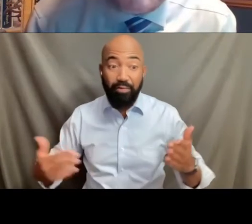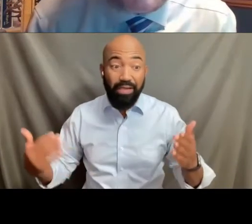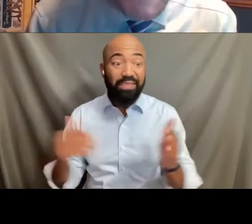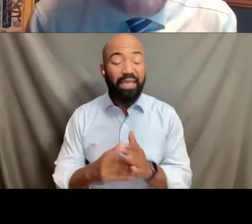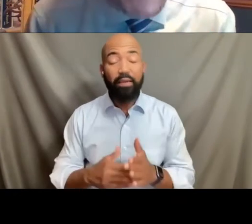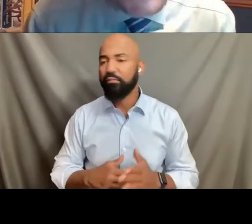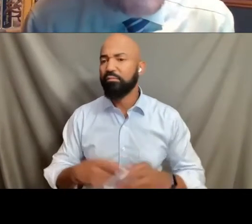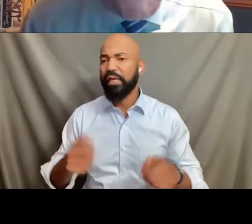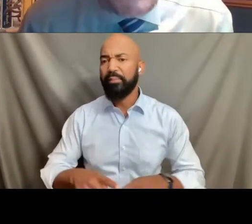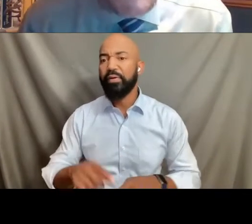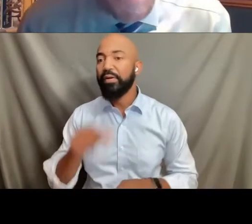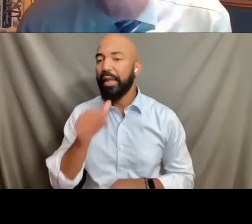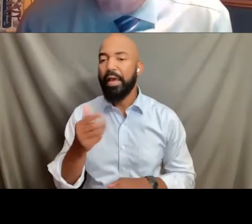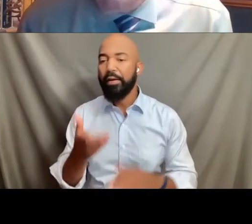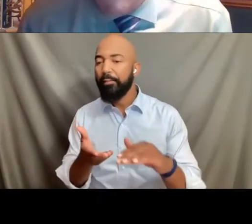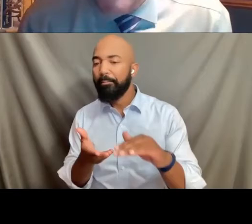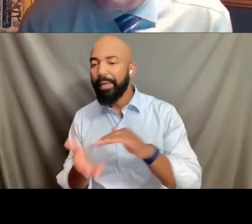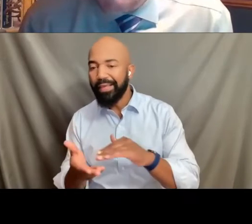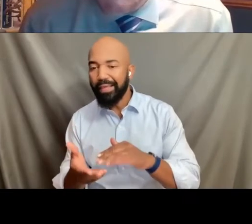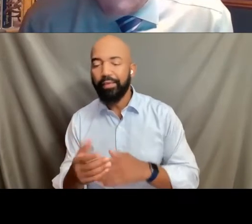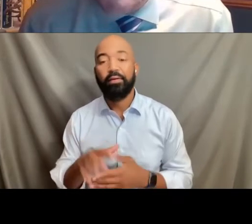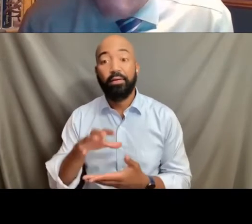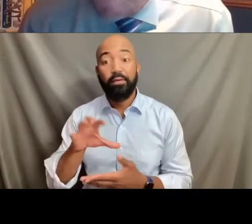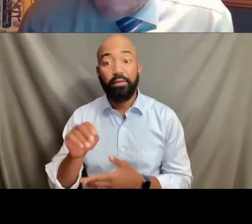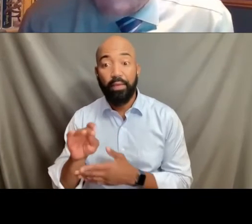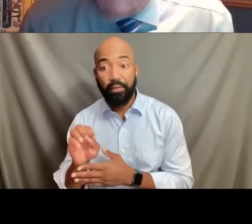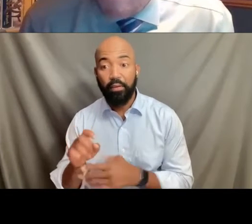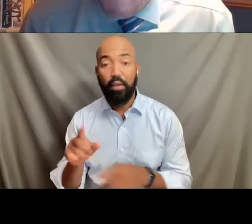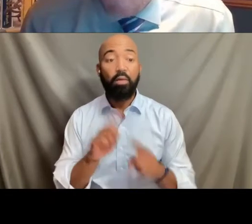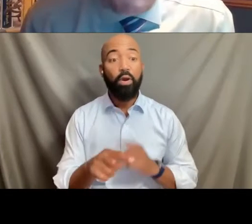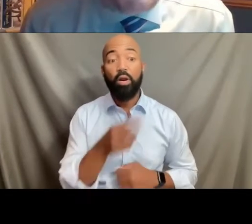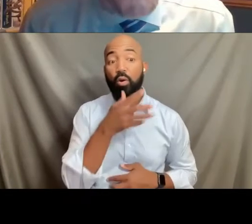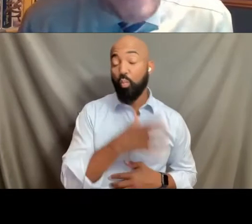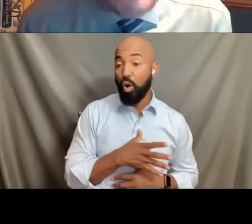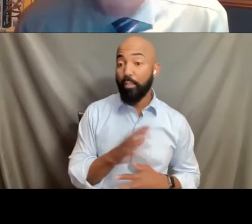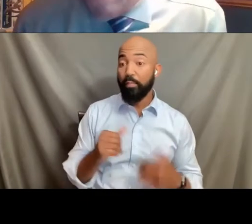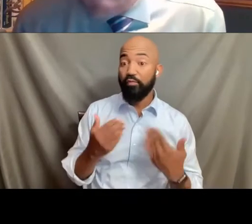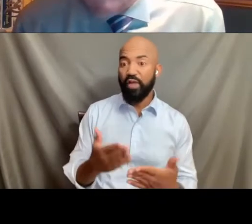but a woman who provides couples with wedding websites